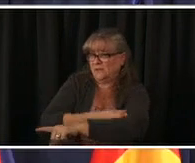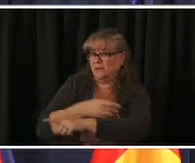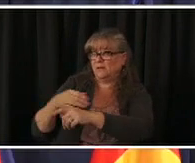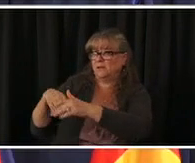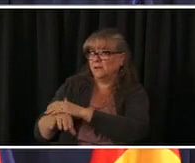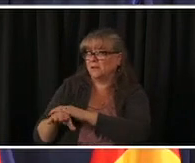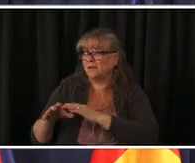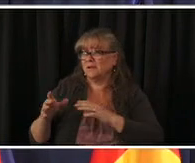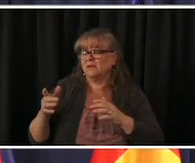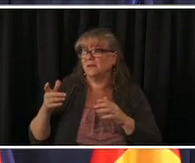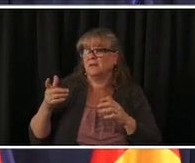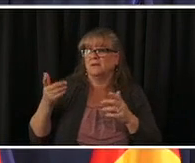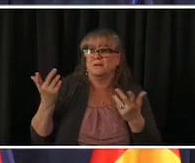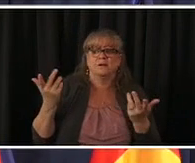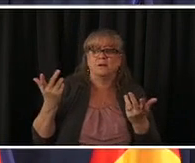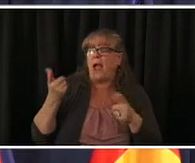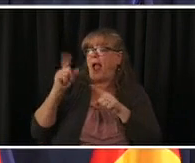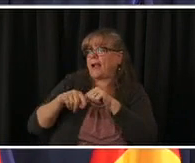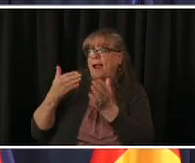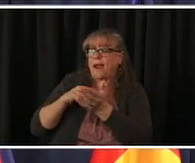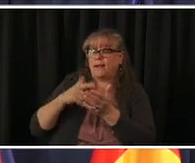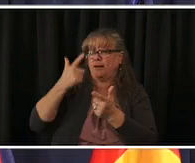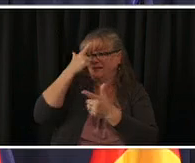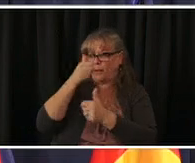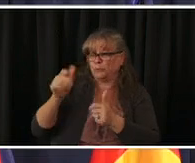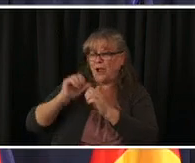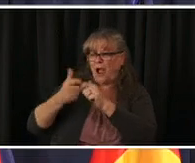uh you know once people have the peace of mind knowing that they're protected you see that they